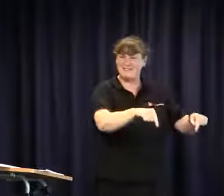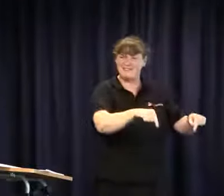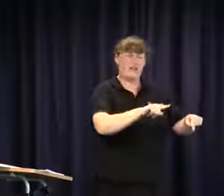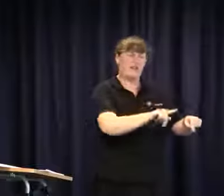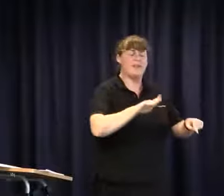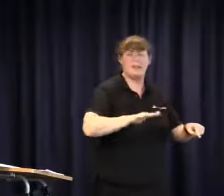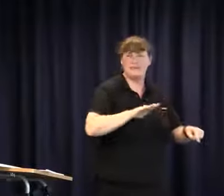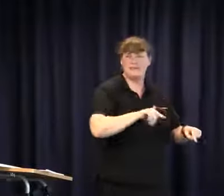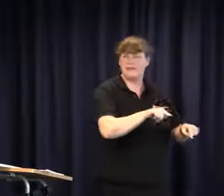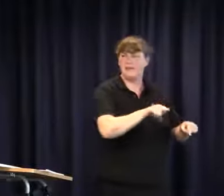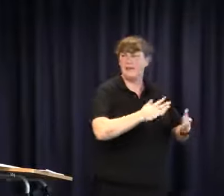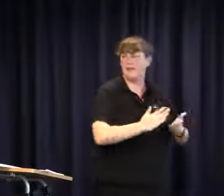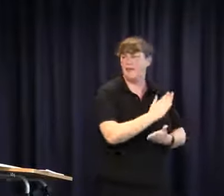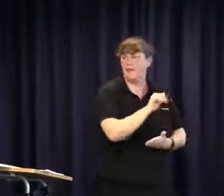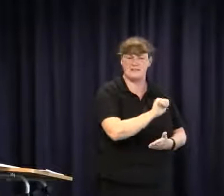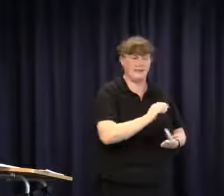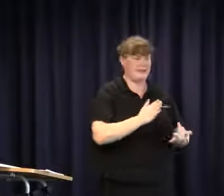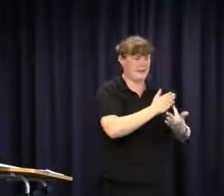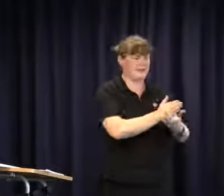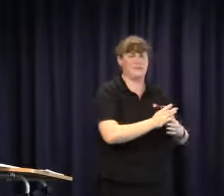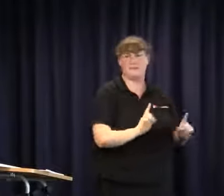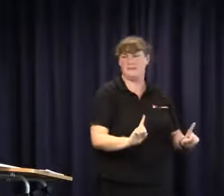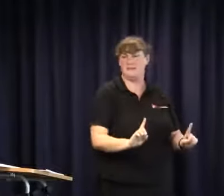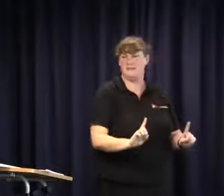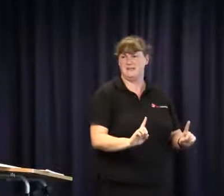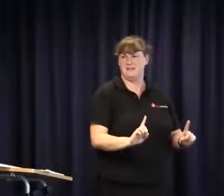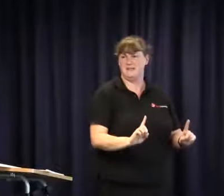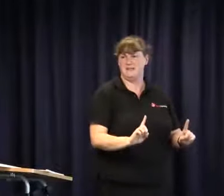and the families, have been absolutely forgotten. They are the ones who need the rights and